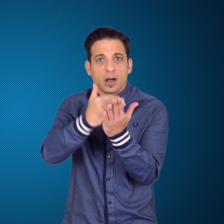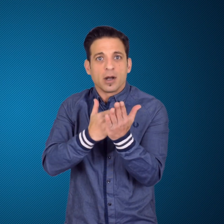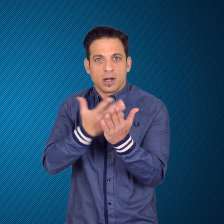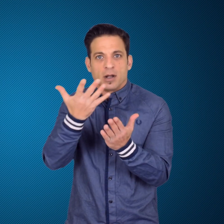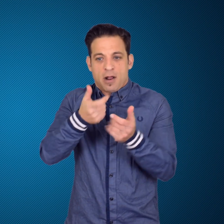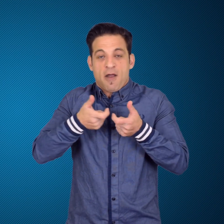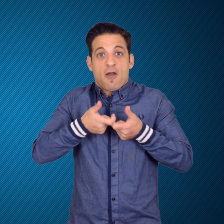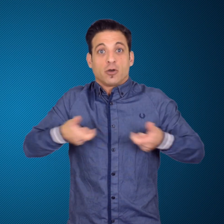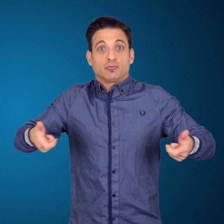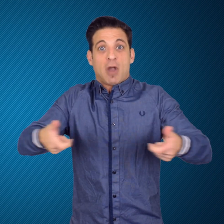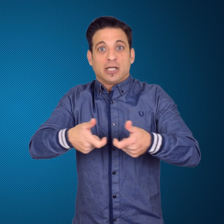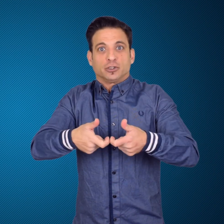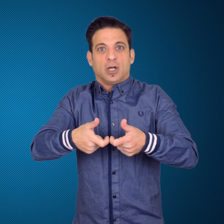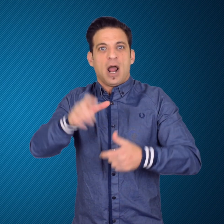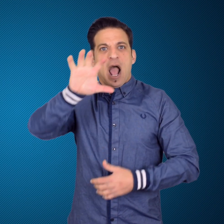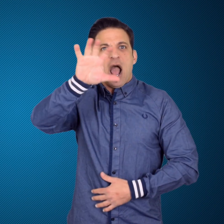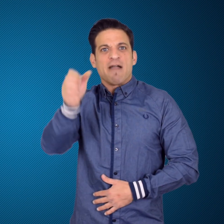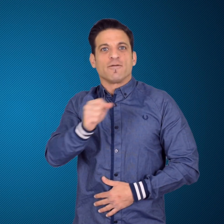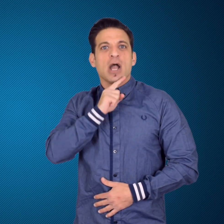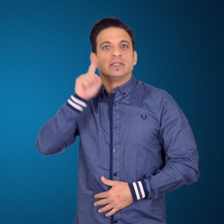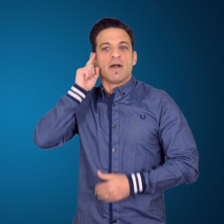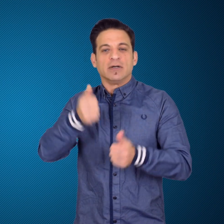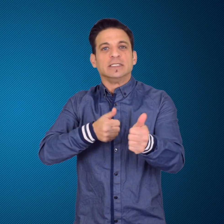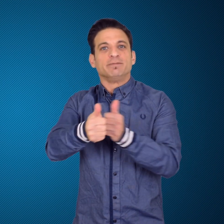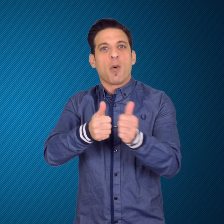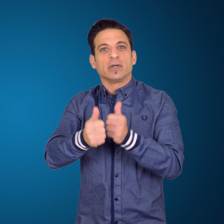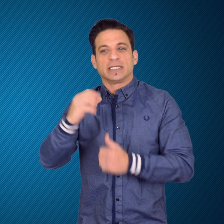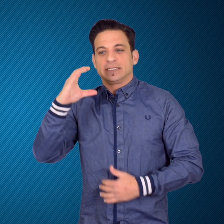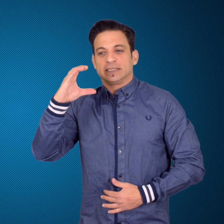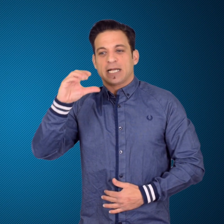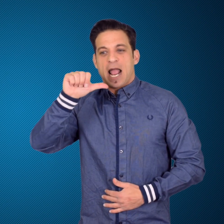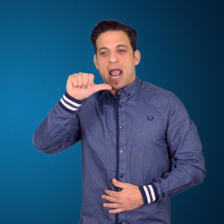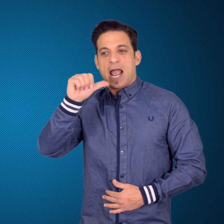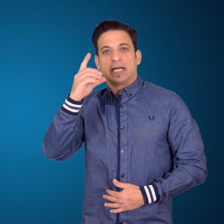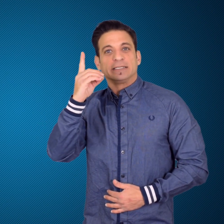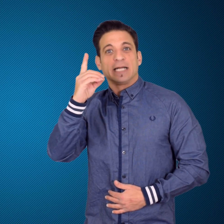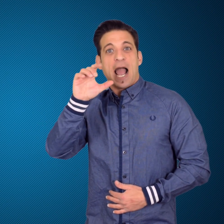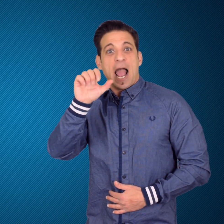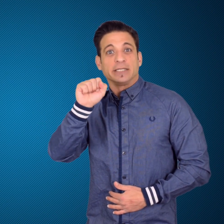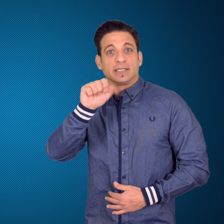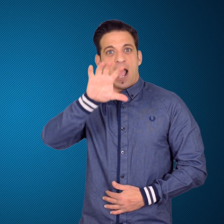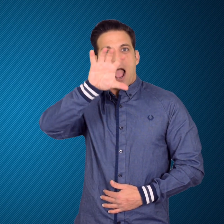of Africa Deaf Sports (CADS), the African Union Sports Council